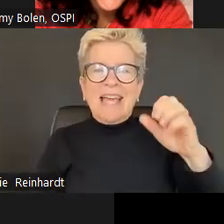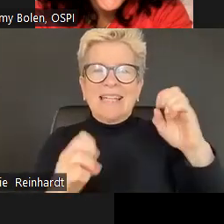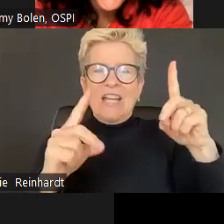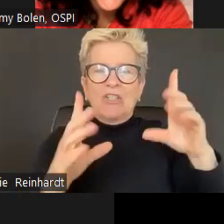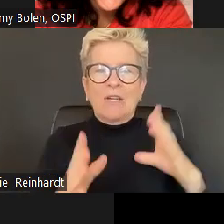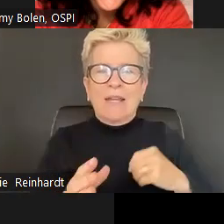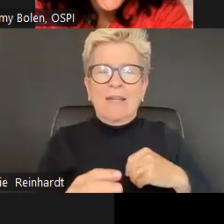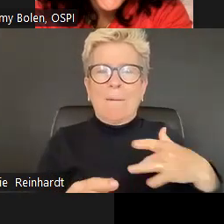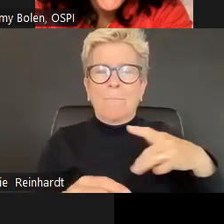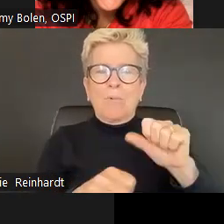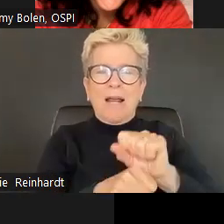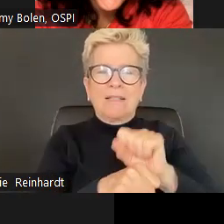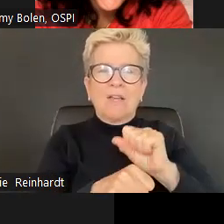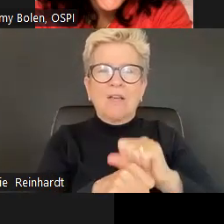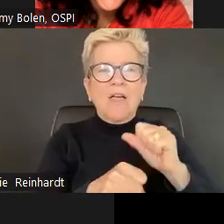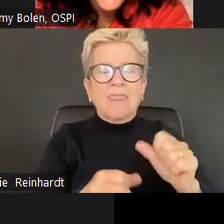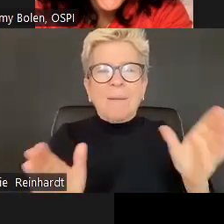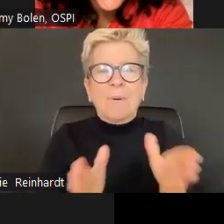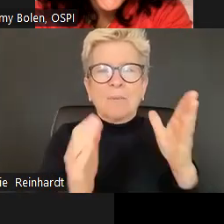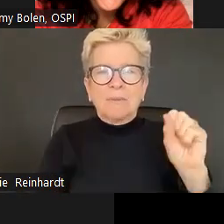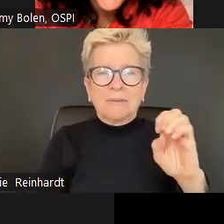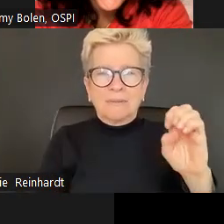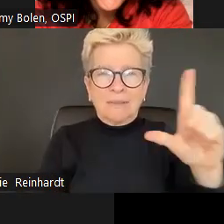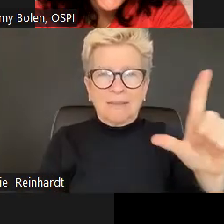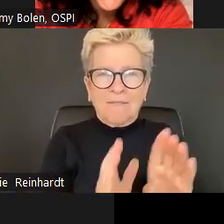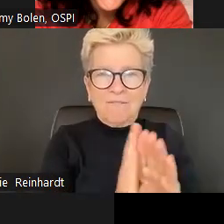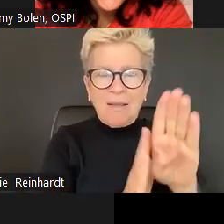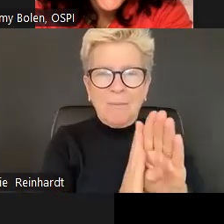What does that mean and how we're thinking about the school year? And it's actually also part of that tool.